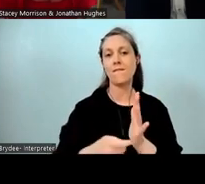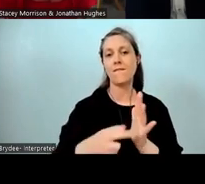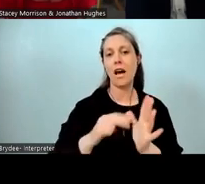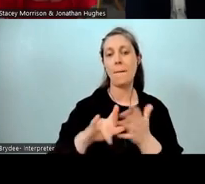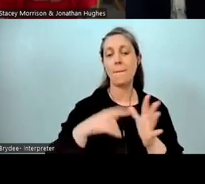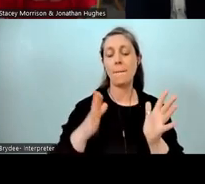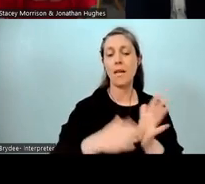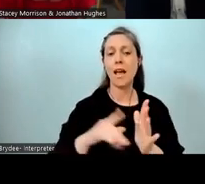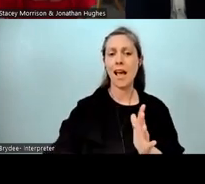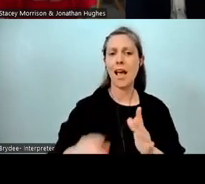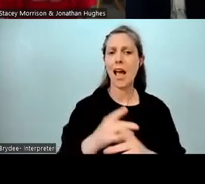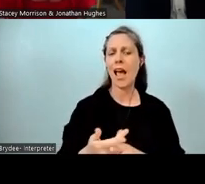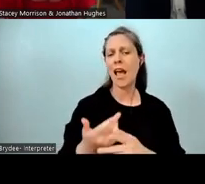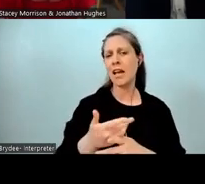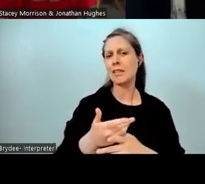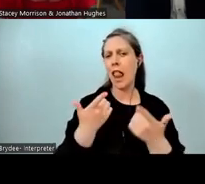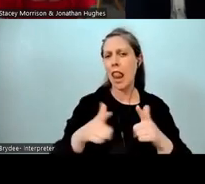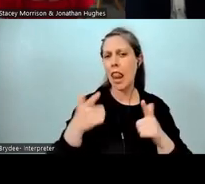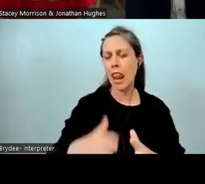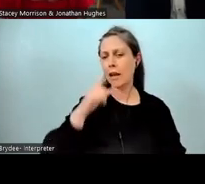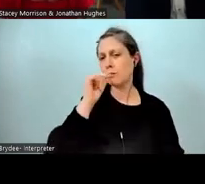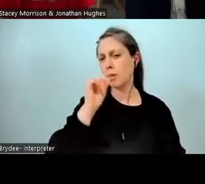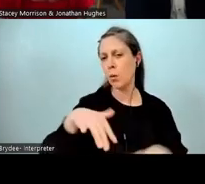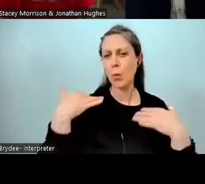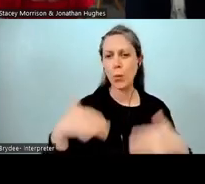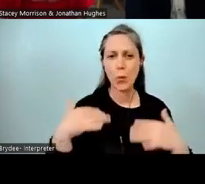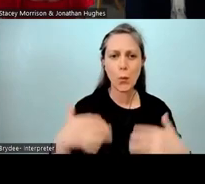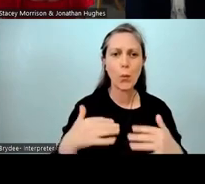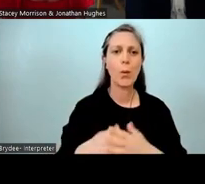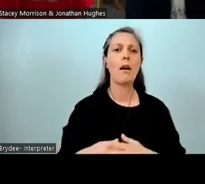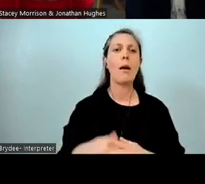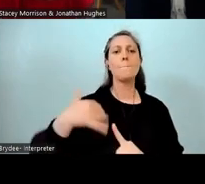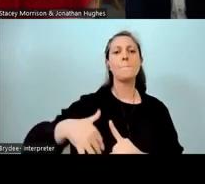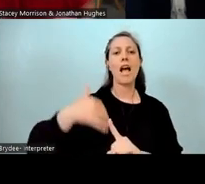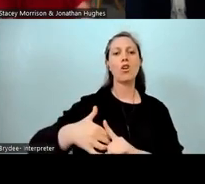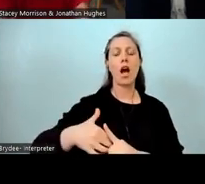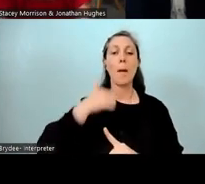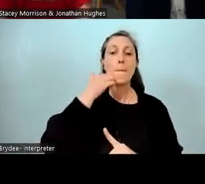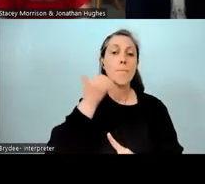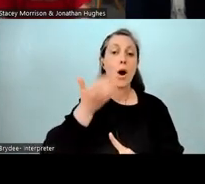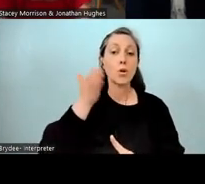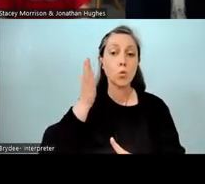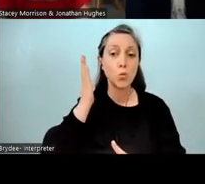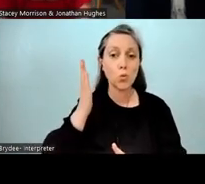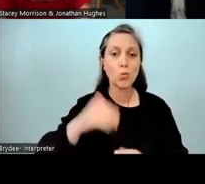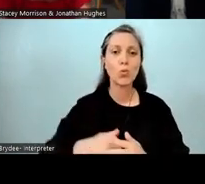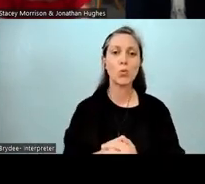and teaching ability. He has a background in kura kaupapa, which I think is really relevant. So he was at Te Raki Paewhenua,